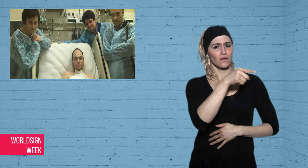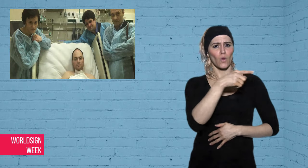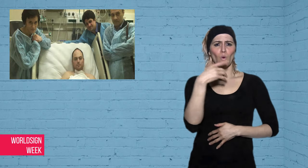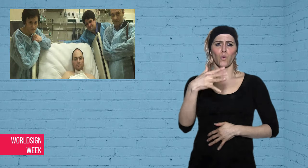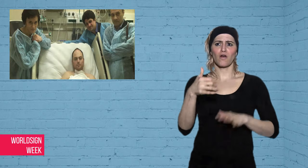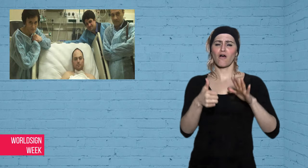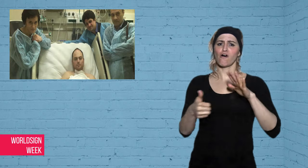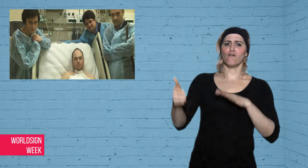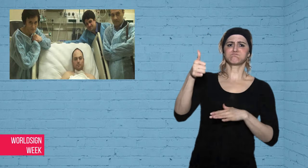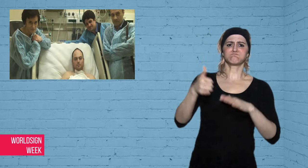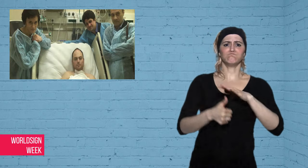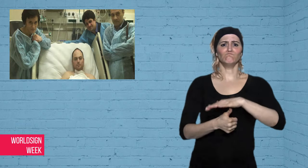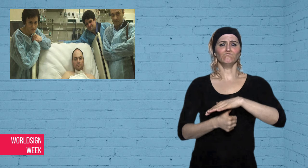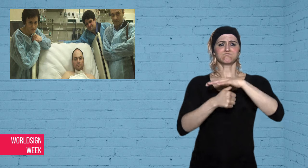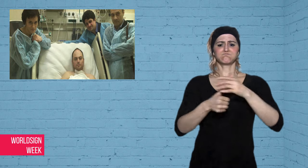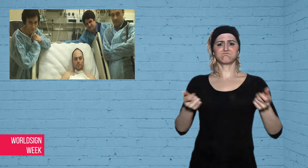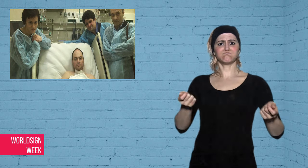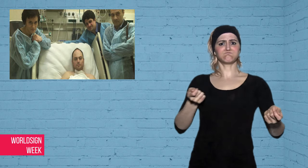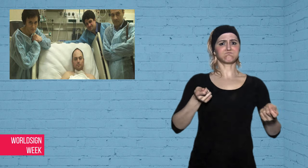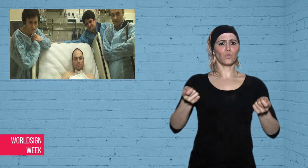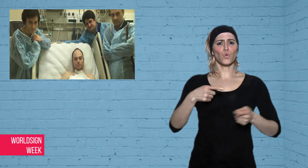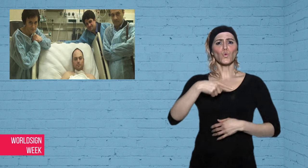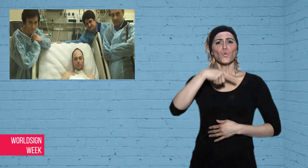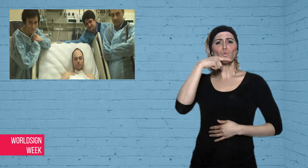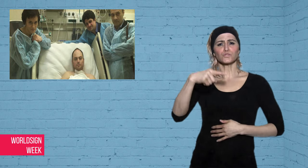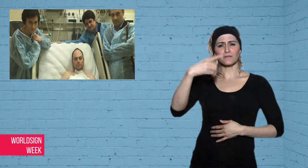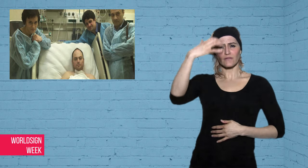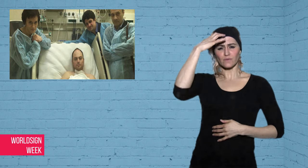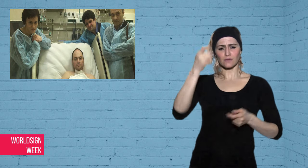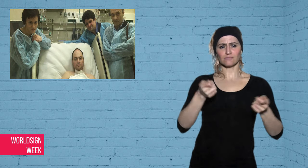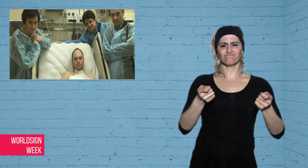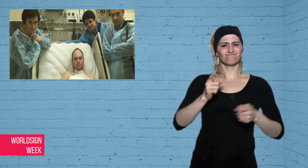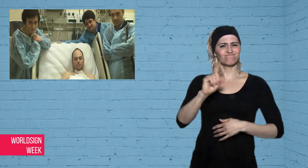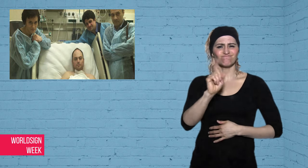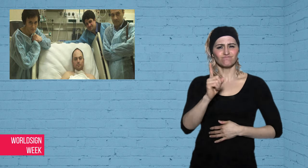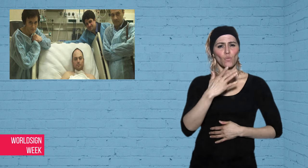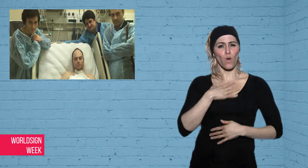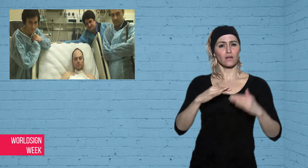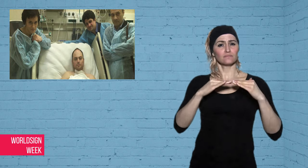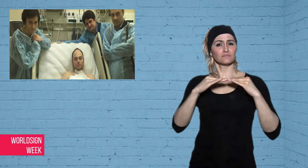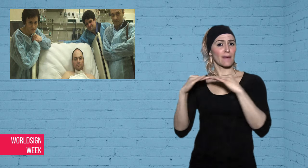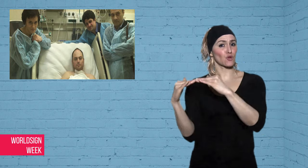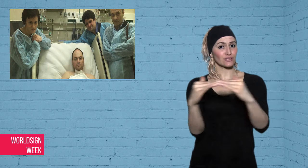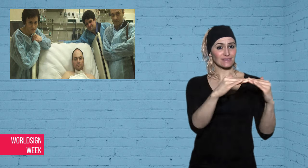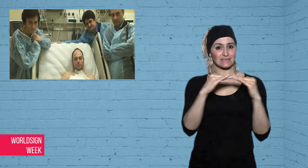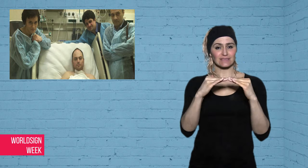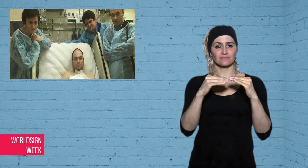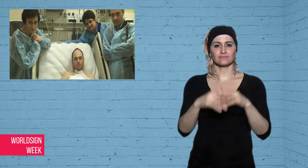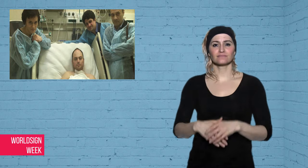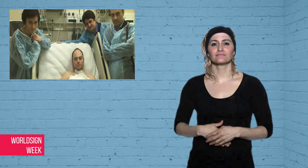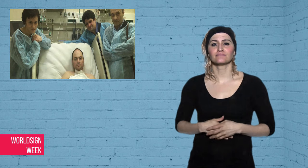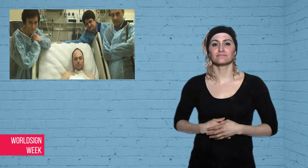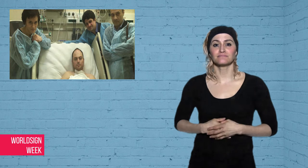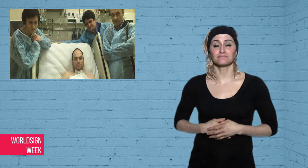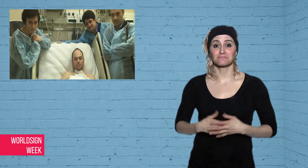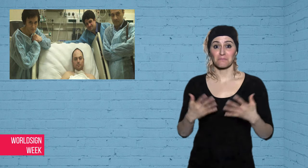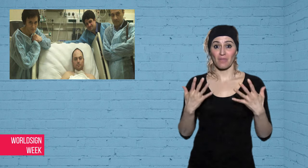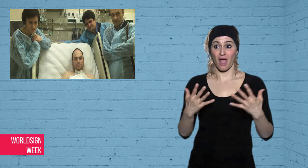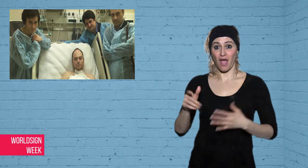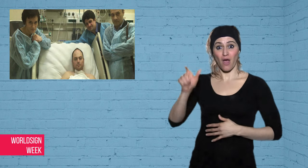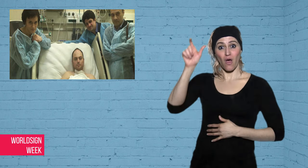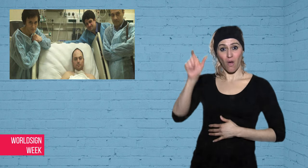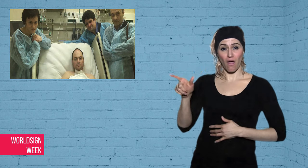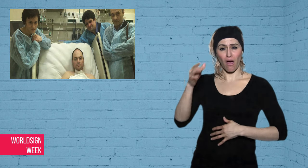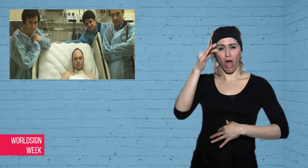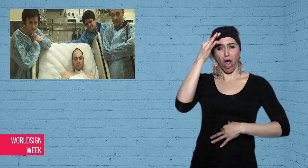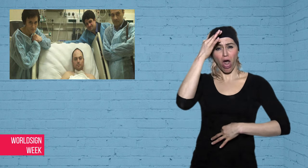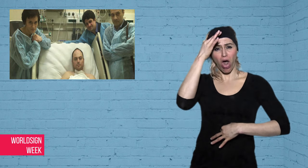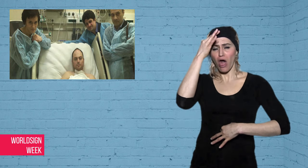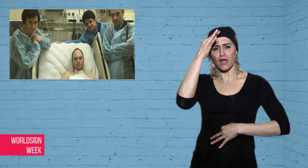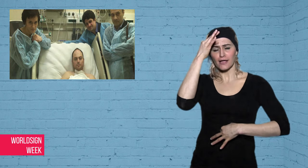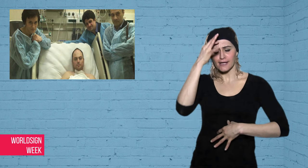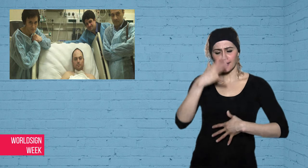Now recovering, he vows to return to